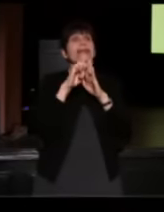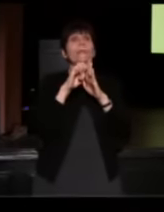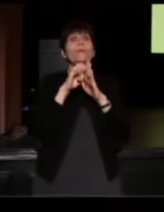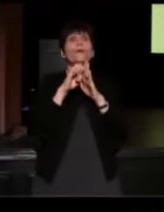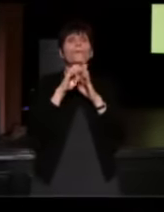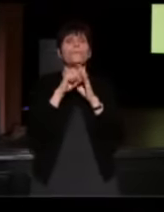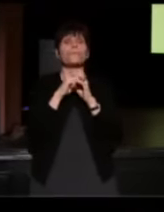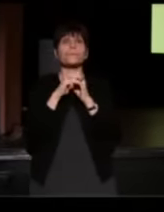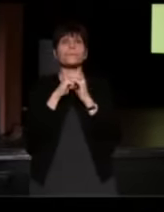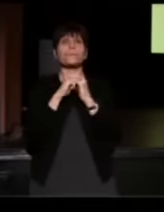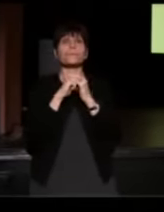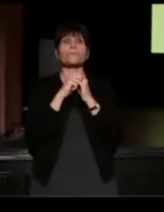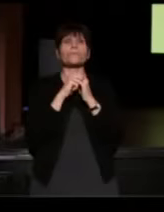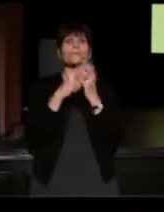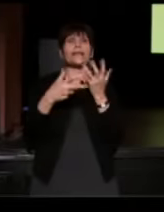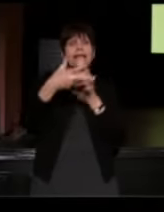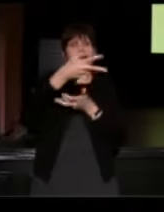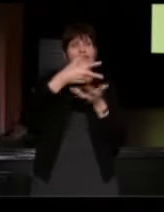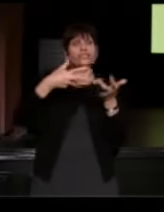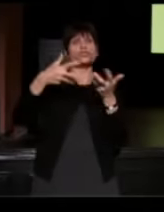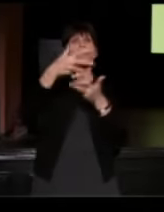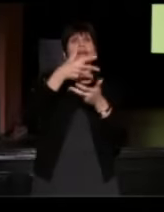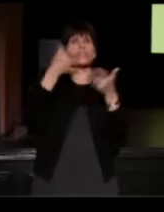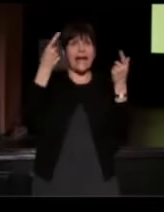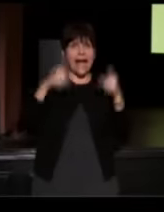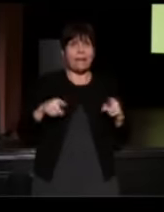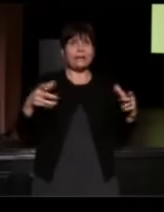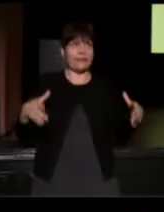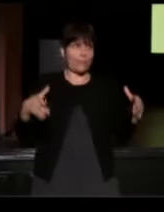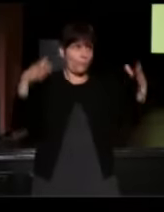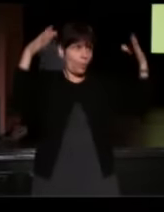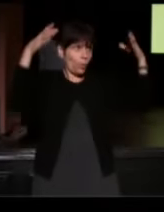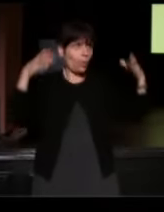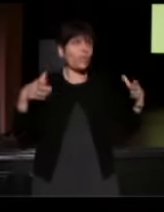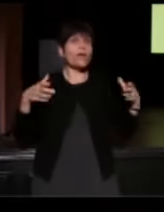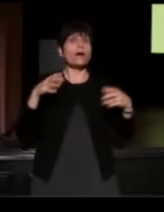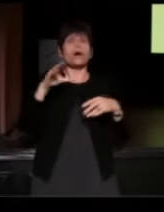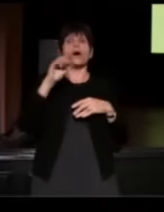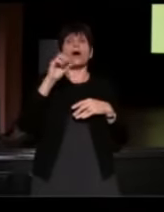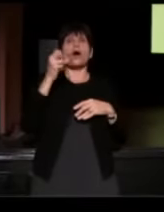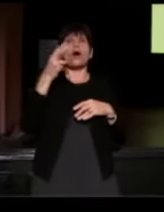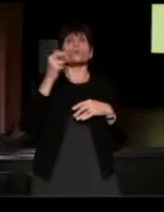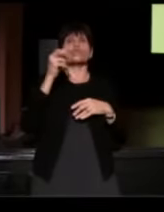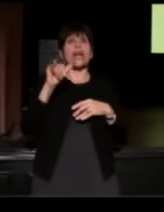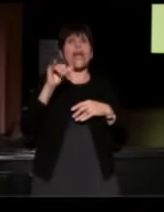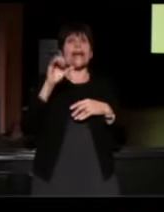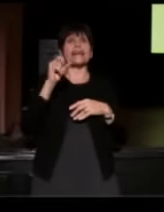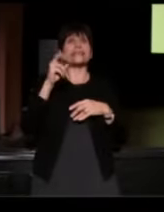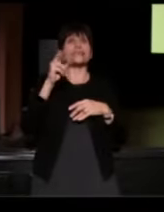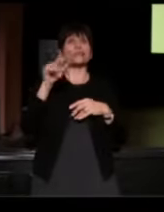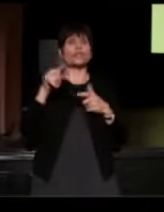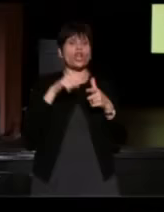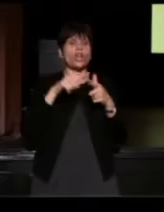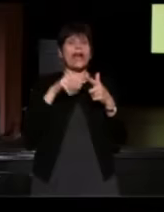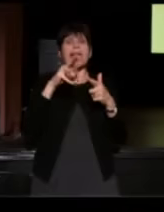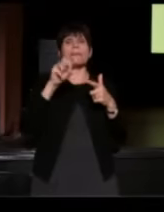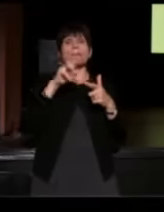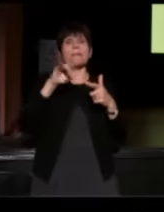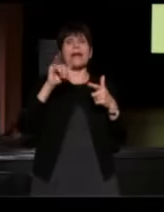and interactions that can happen in the booth. This is Oshea Israel and Mary Johnson. This is a story of hope.